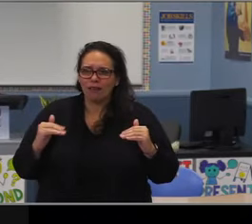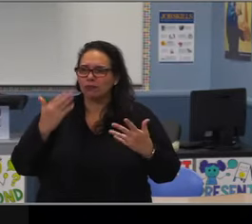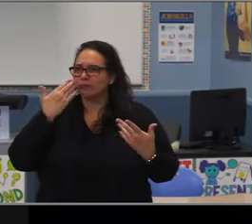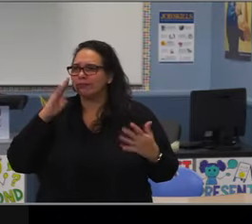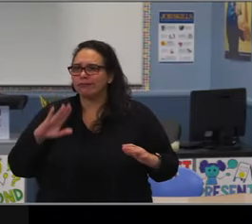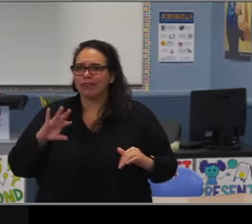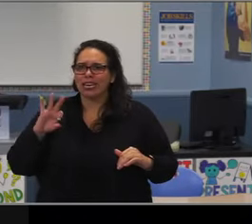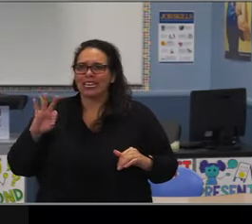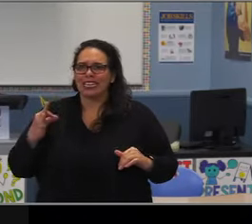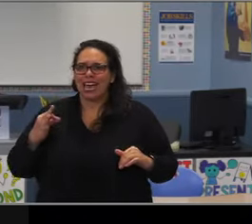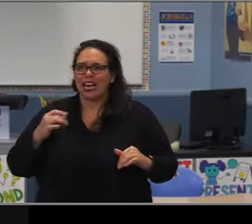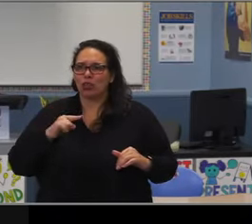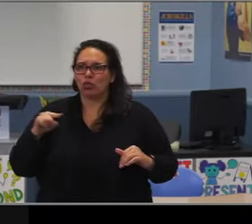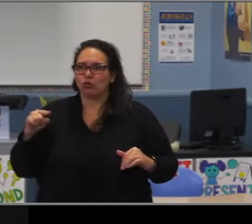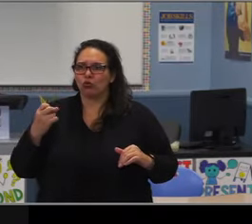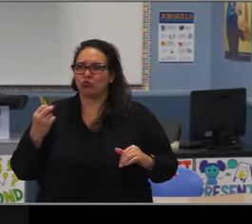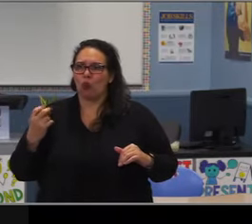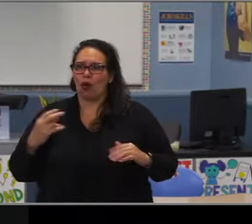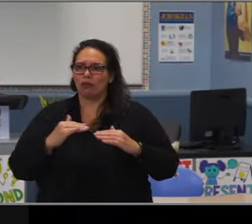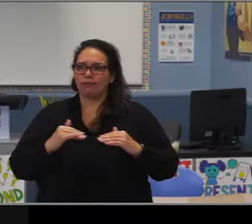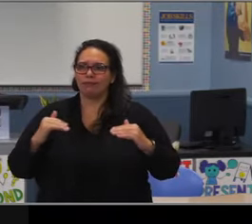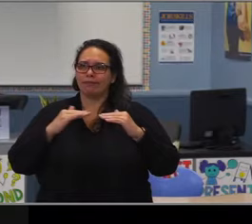I can't see your hands so let me stop the screen share here.